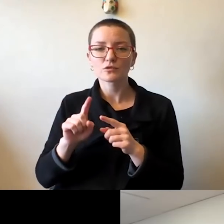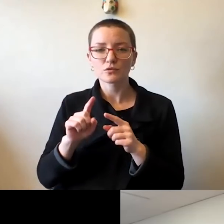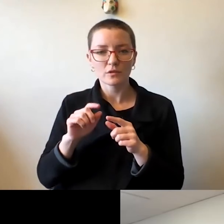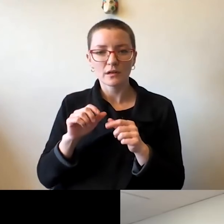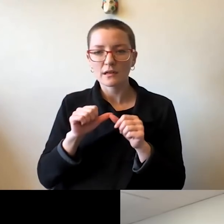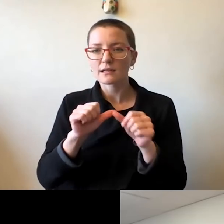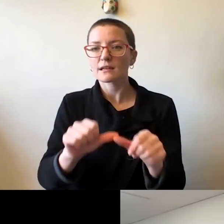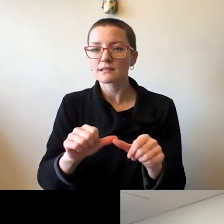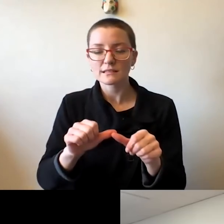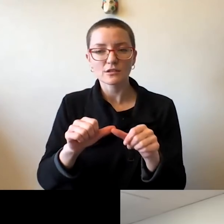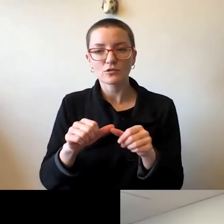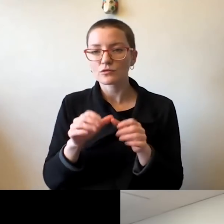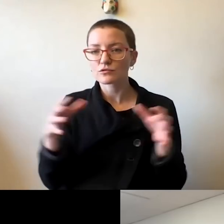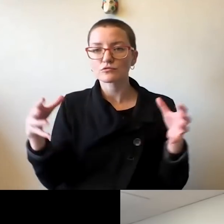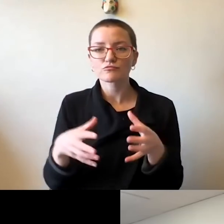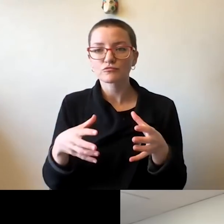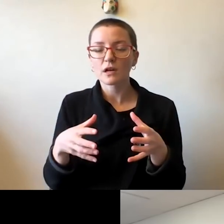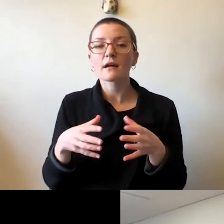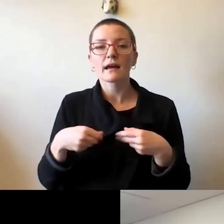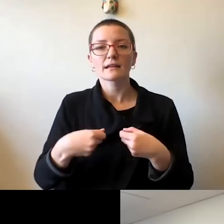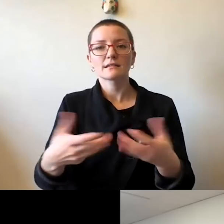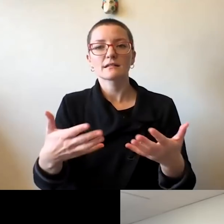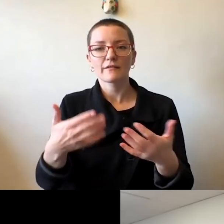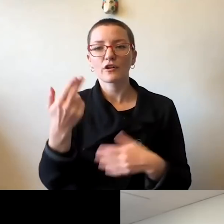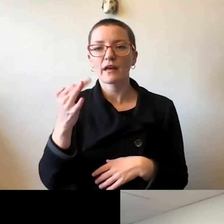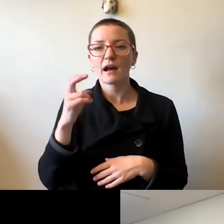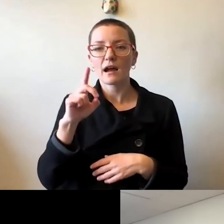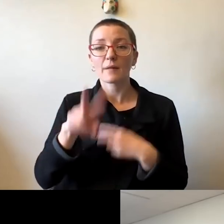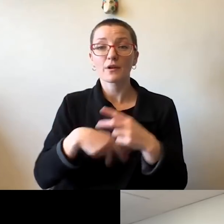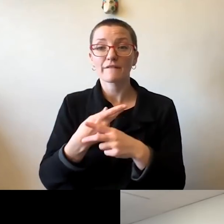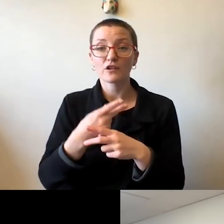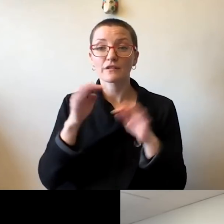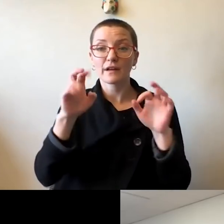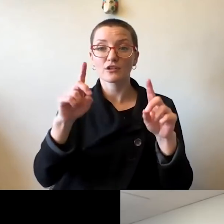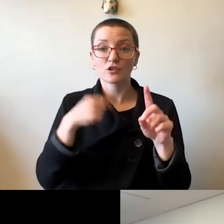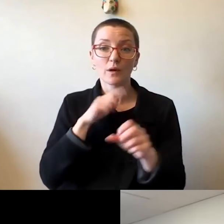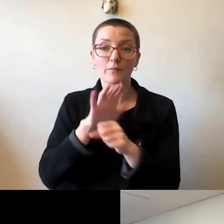and to stay together and deliver the hybrid version of education that we promised them back in August.